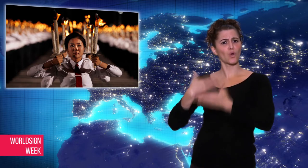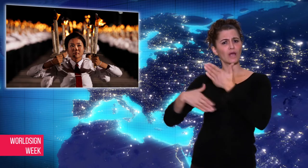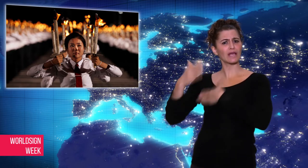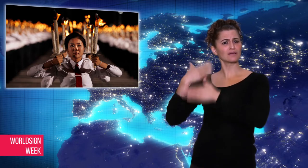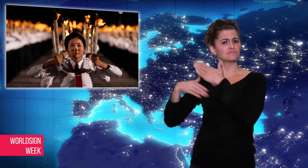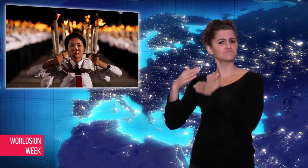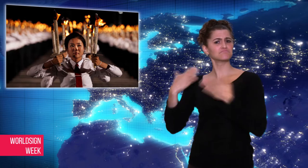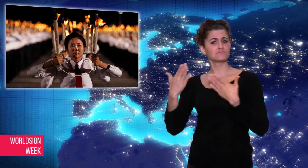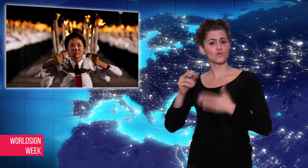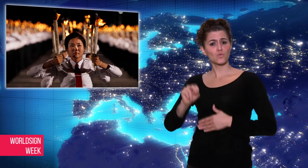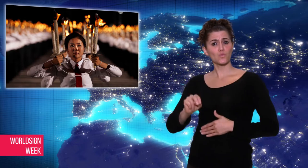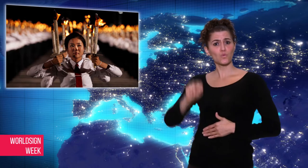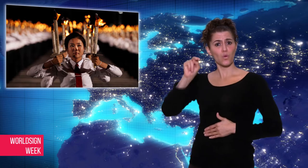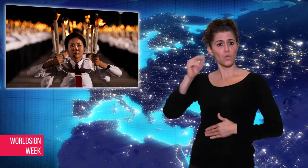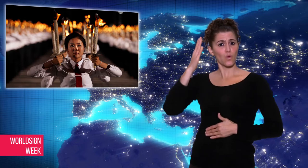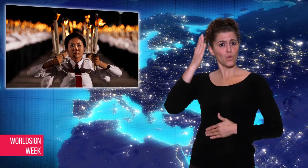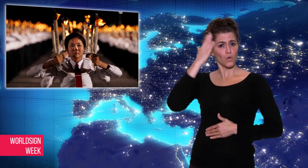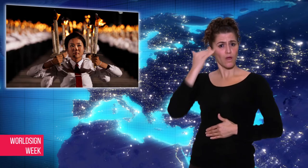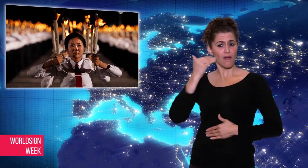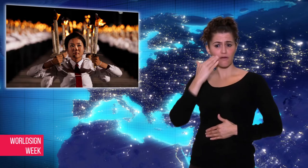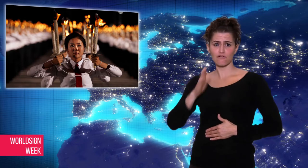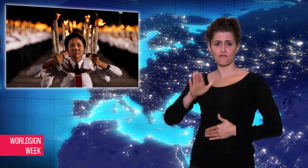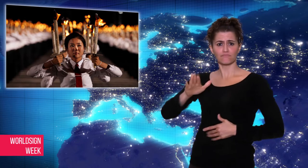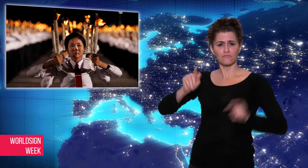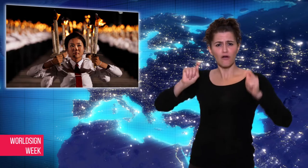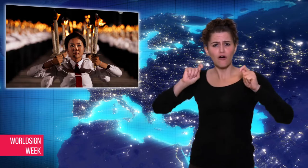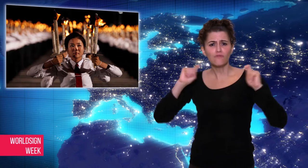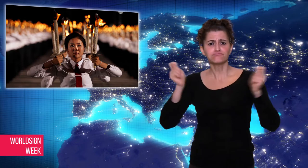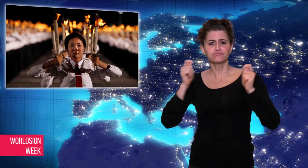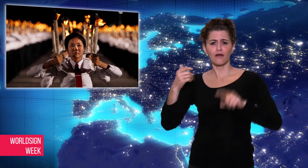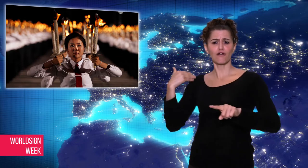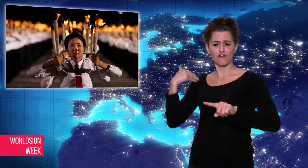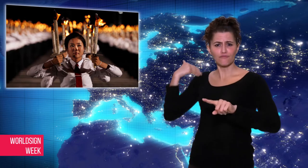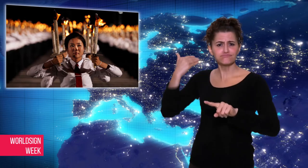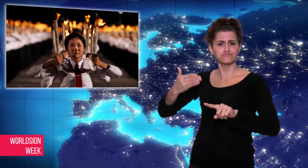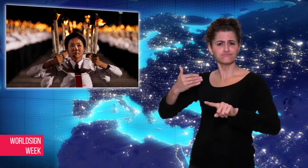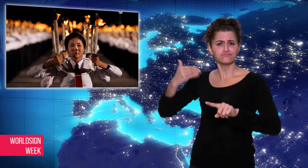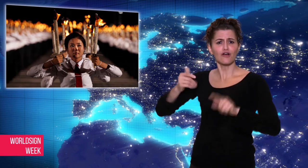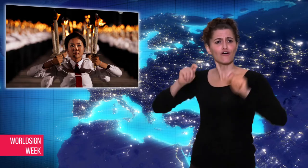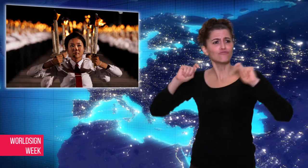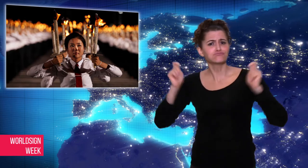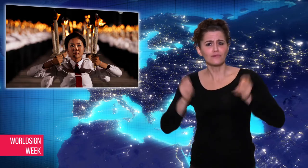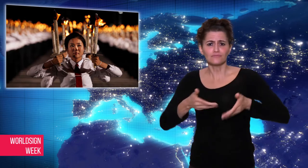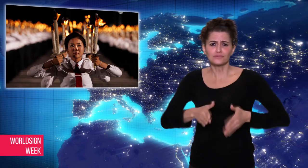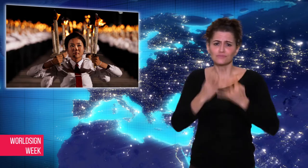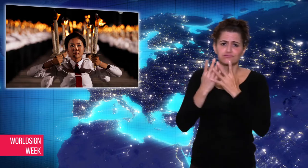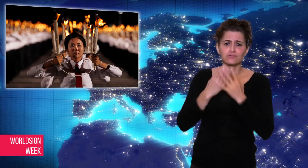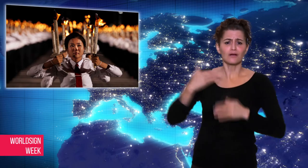however, this year the anniversary was